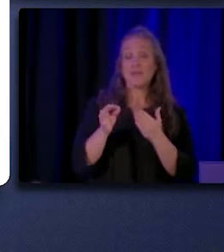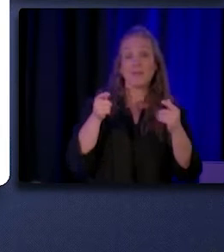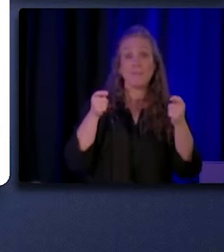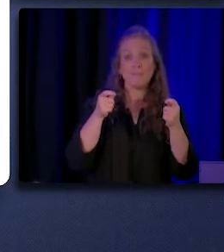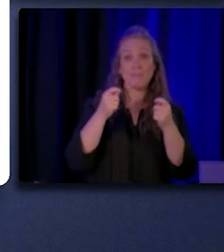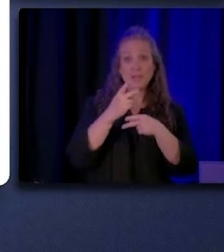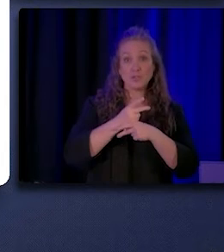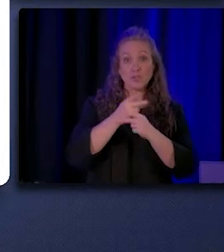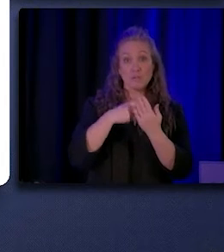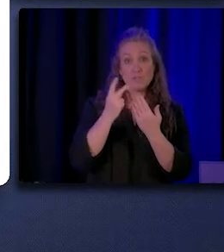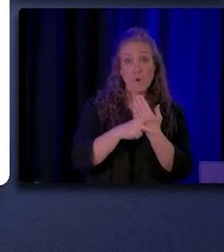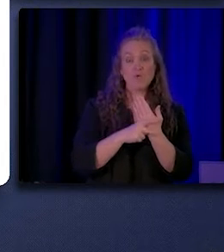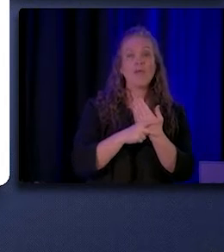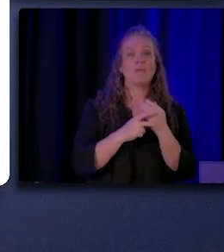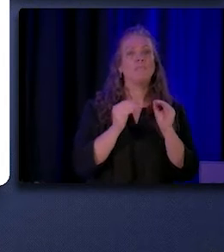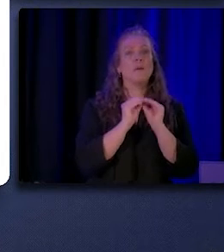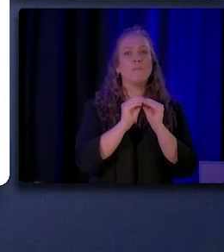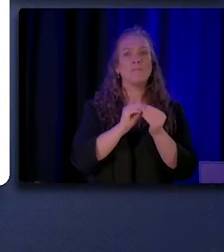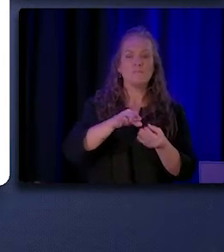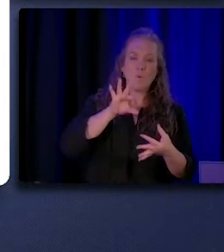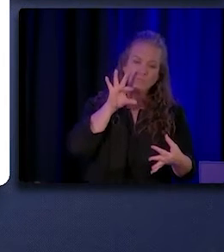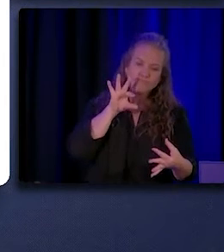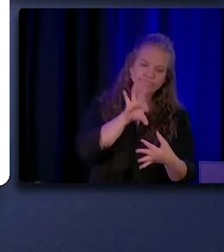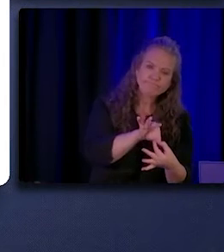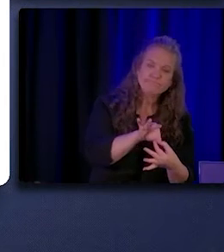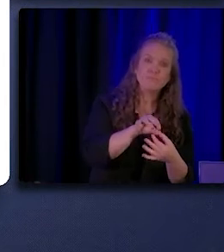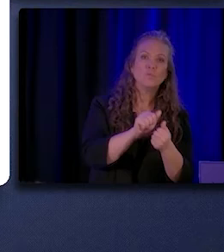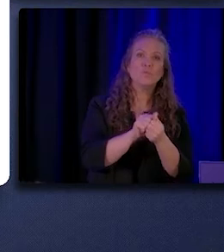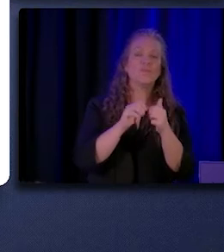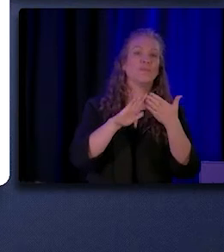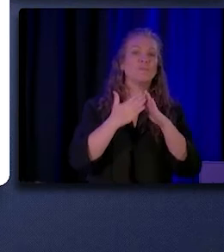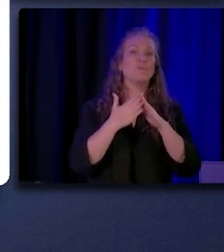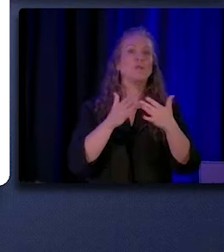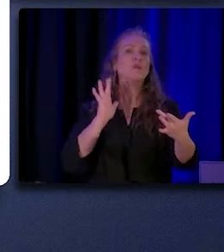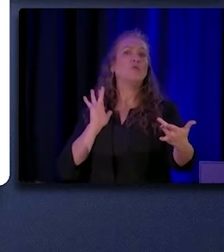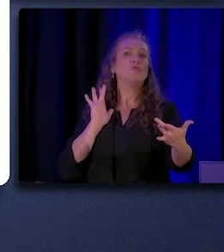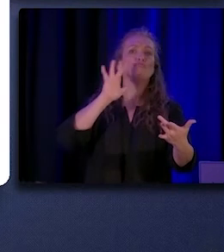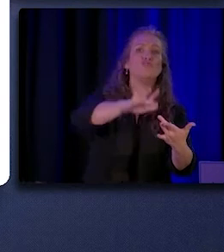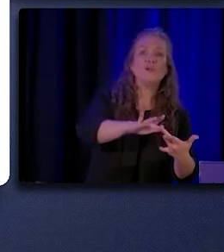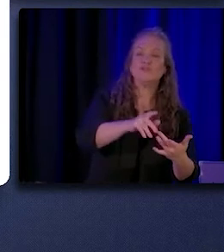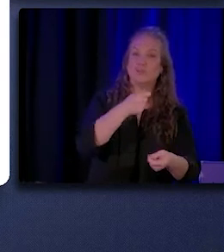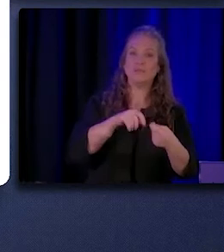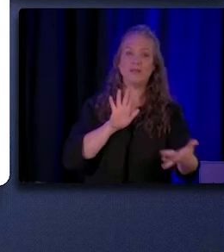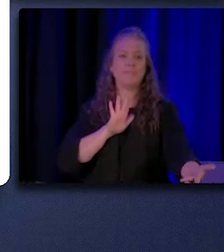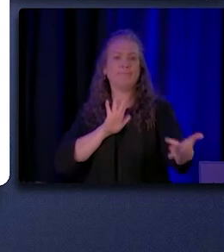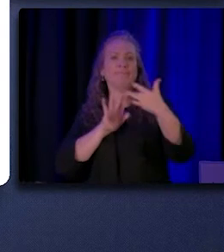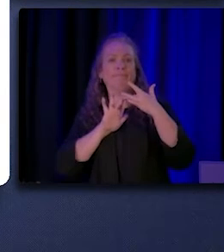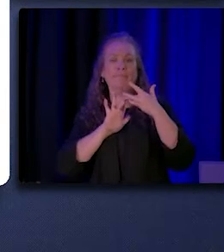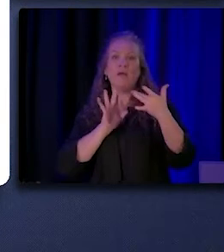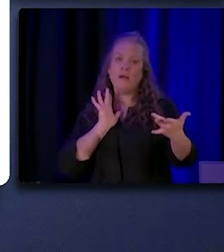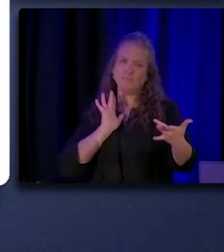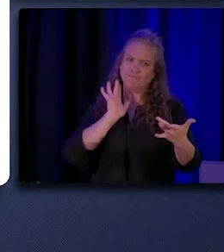to be more community connected, to reach out into the community, to meet people where they are,